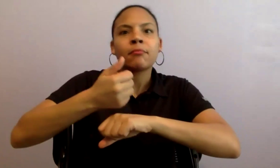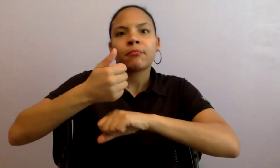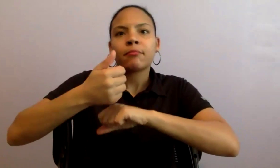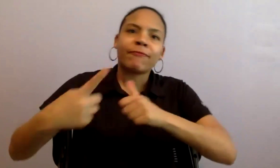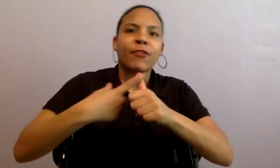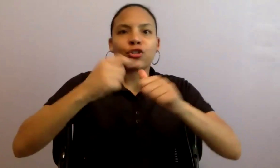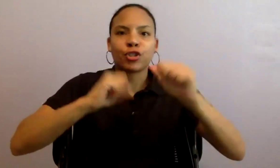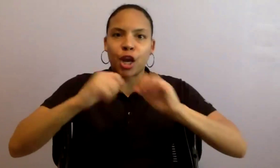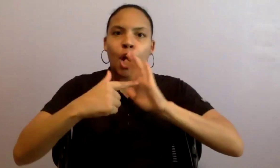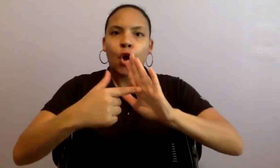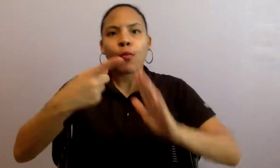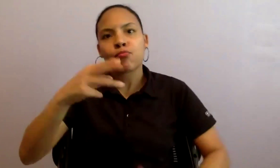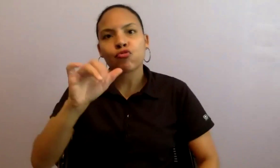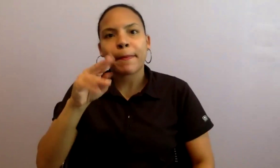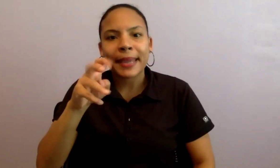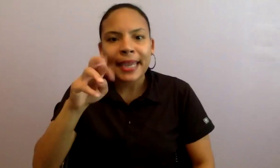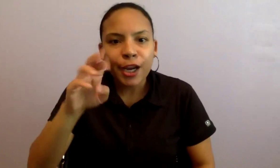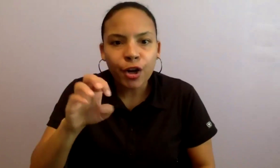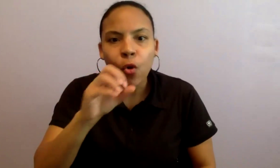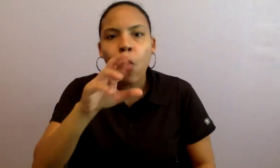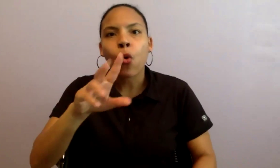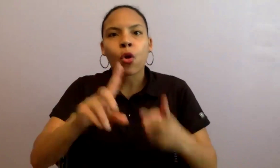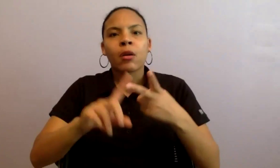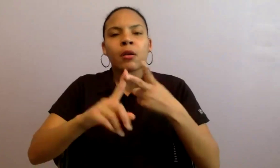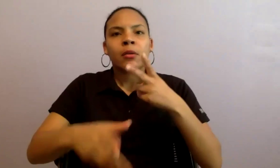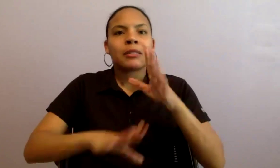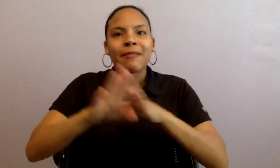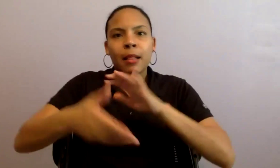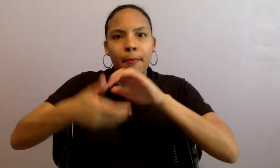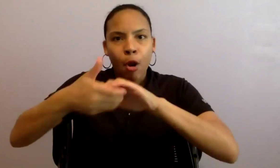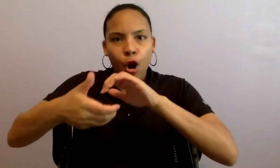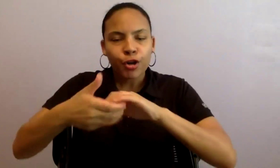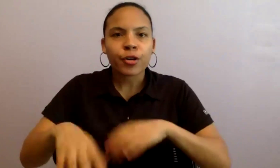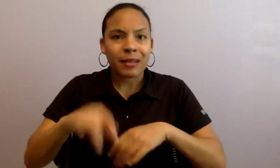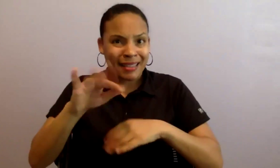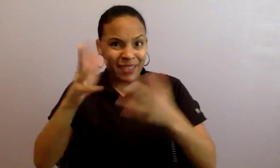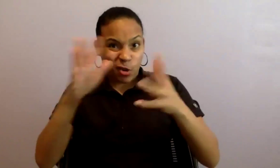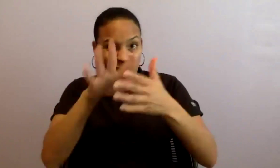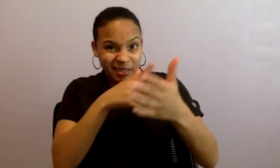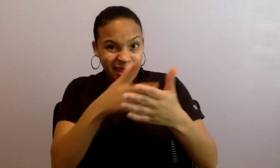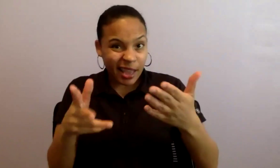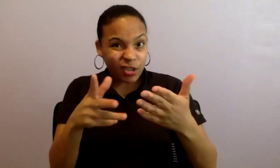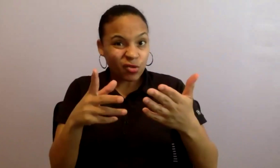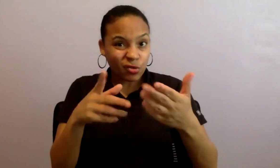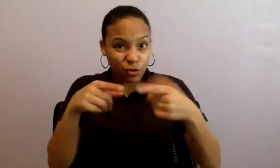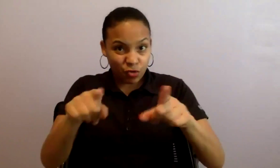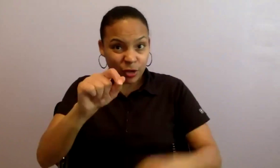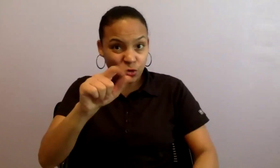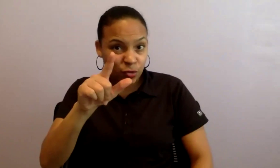development partner, if so, what if the premiere is already scheduled for later in 2026 and not